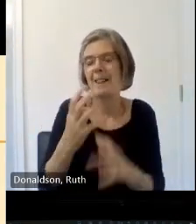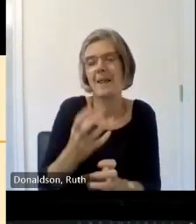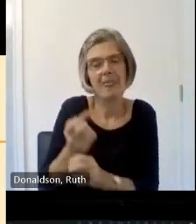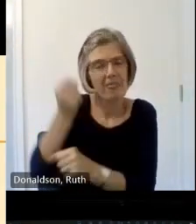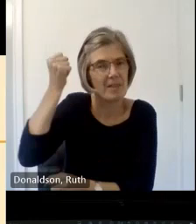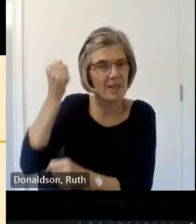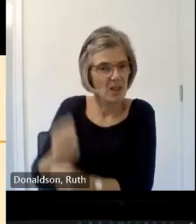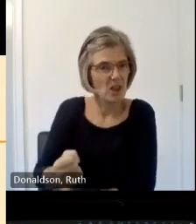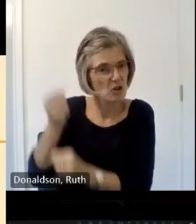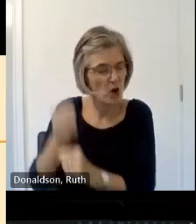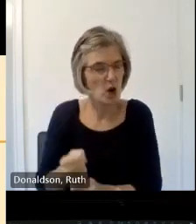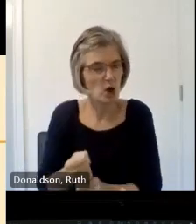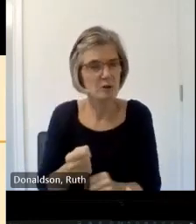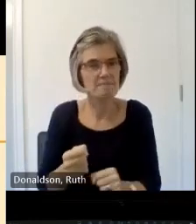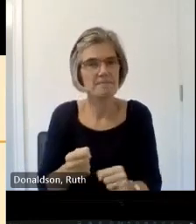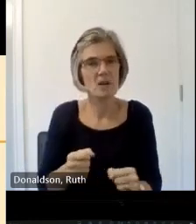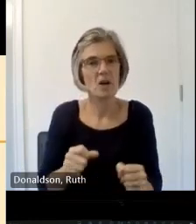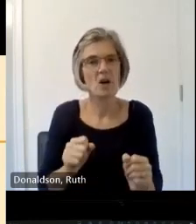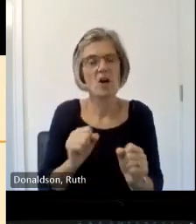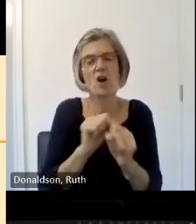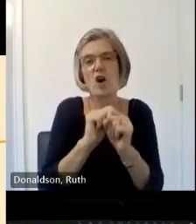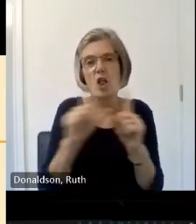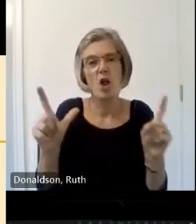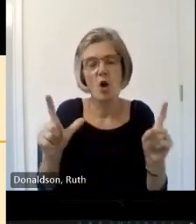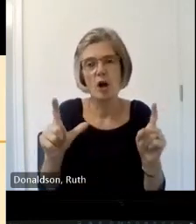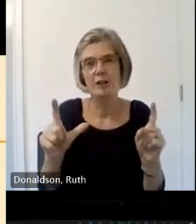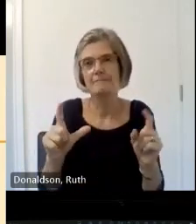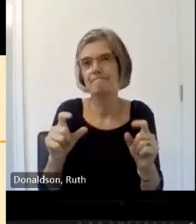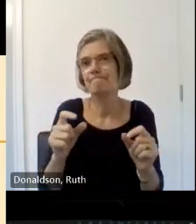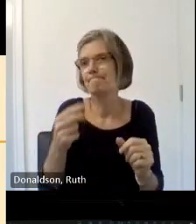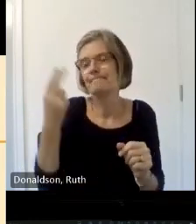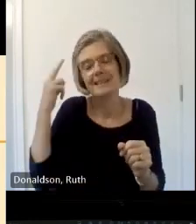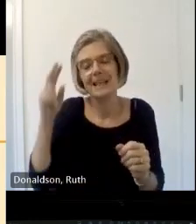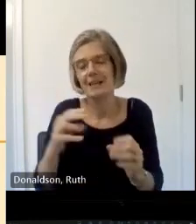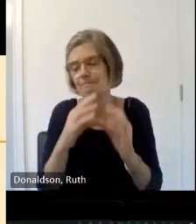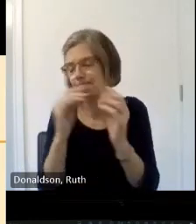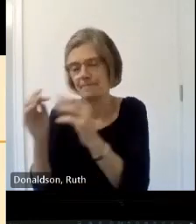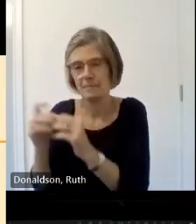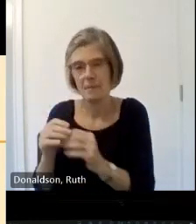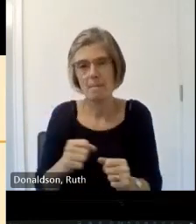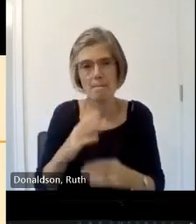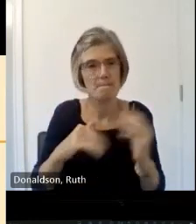of course it wasn't them they got the charter and they may well have paid for it um but it was the